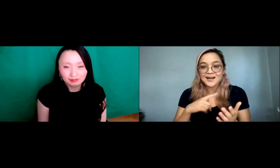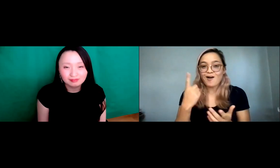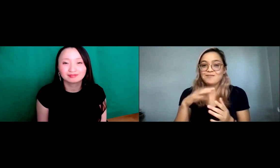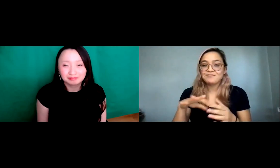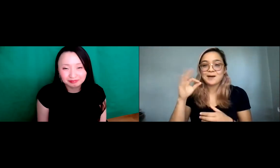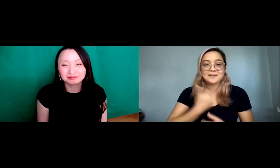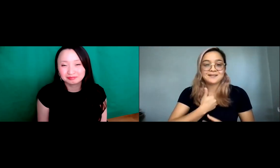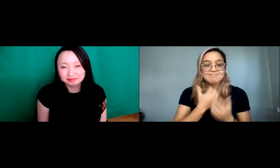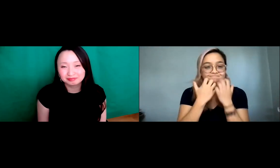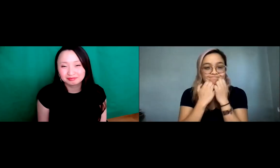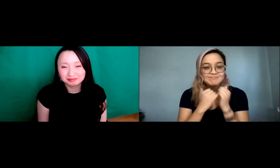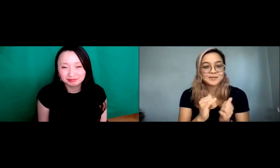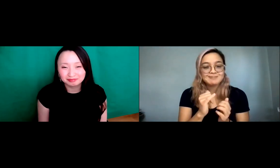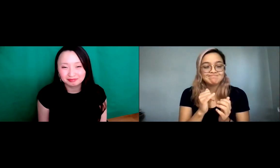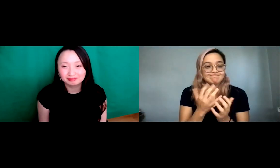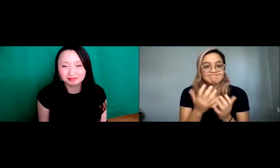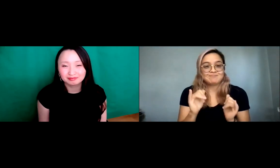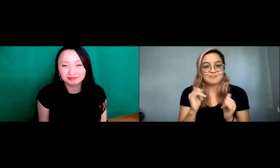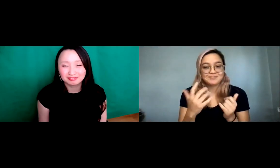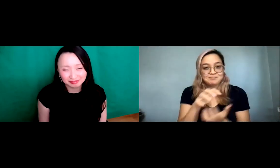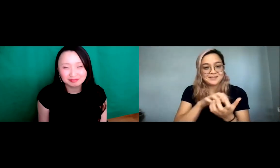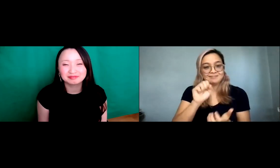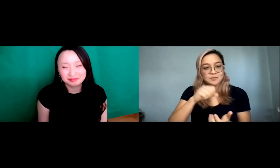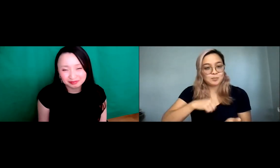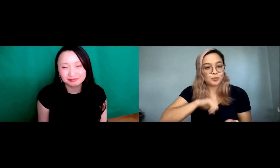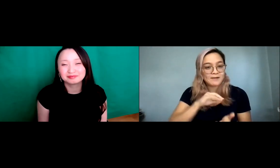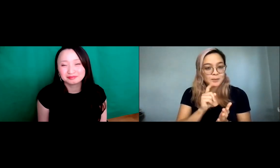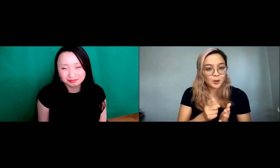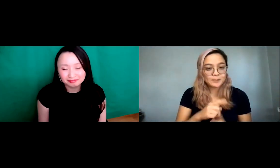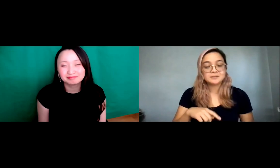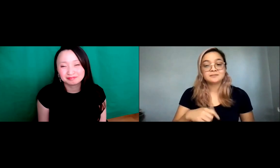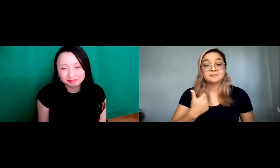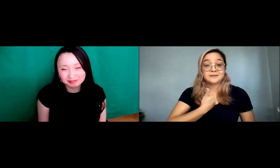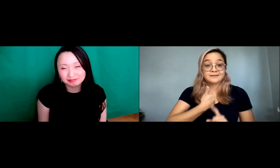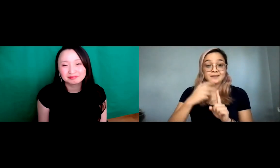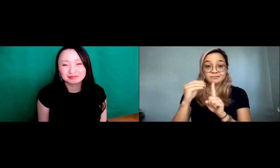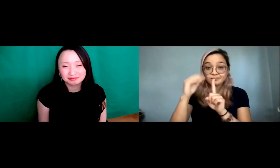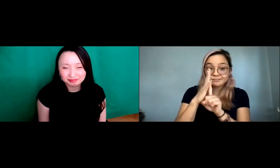people especially those who identify the same way I do so. Honestly, I really cherish and